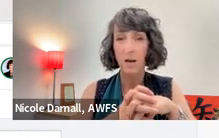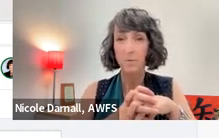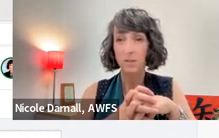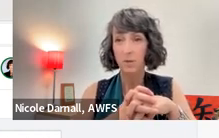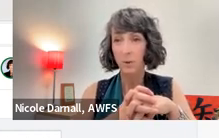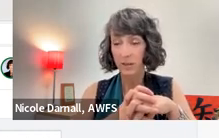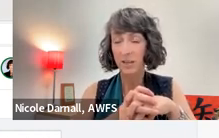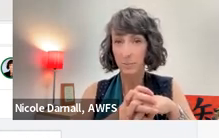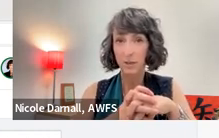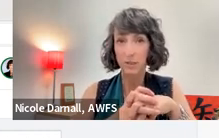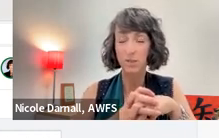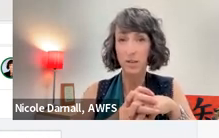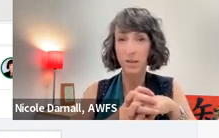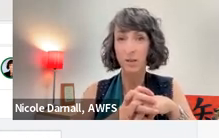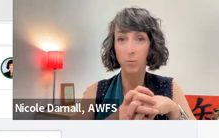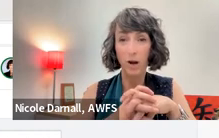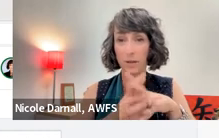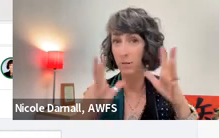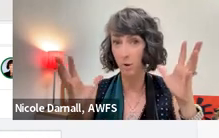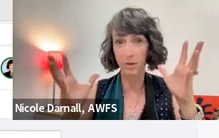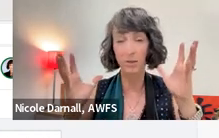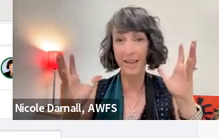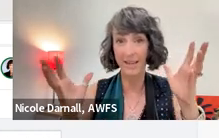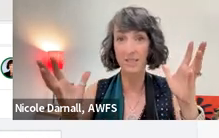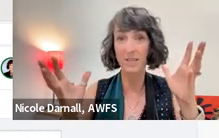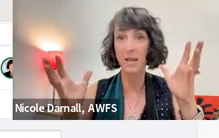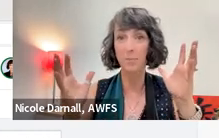so that we can get a better understanding about the broader landscape